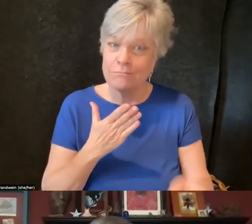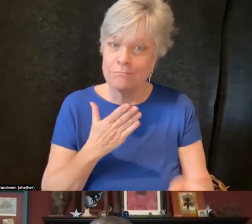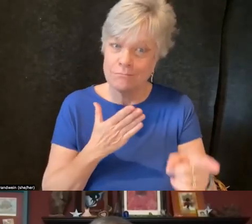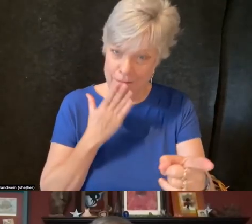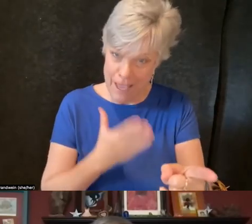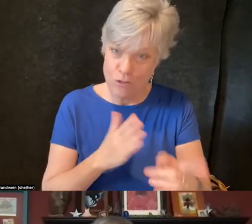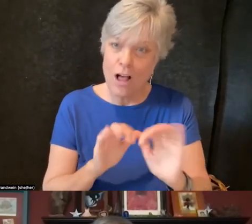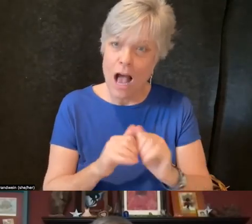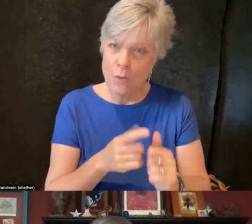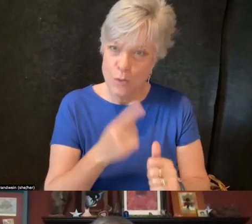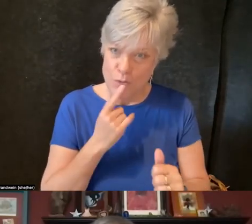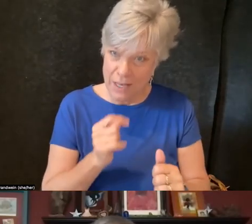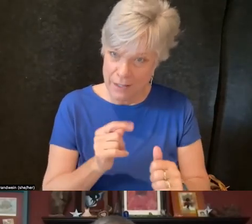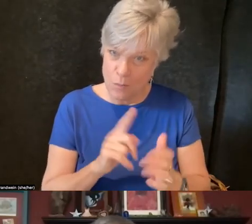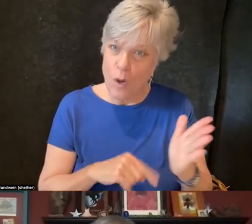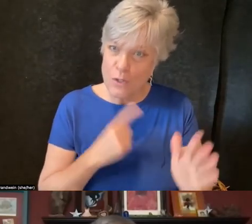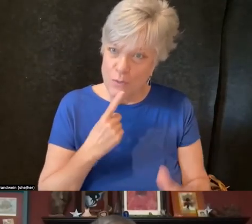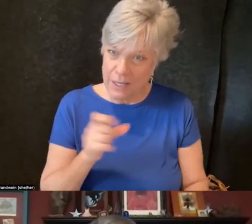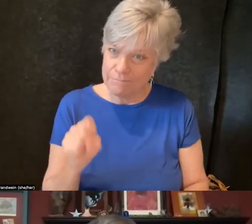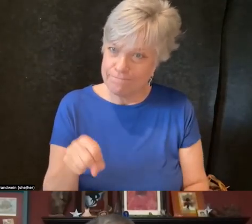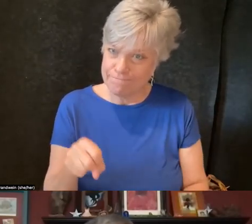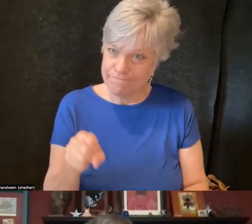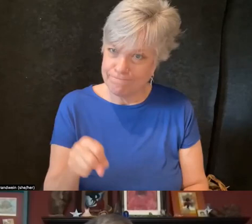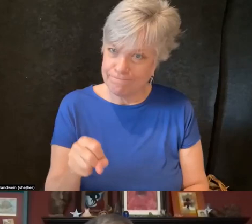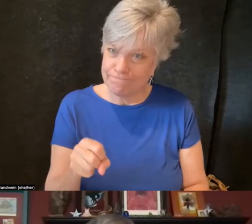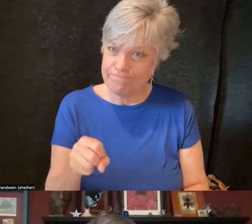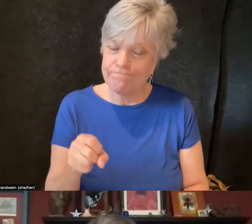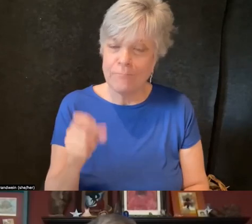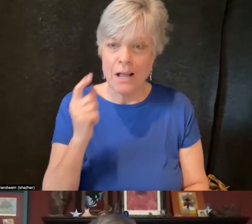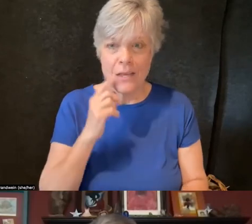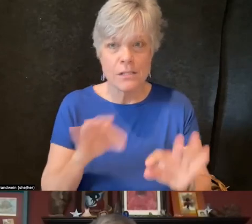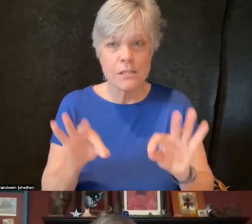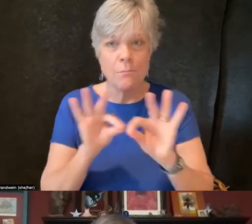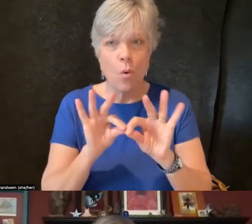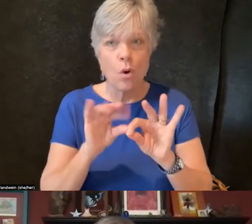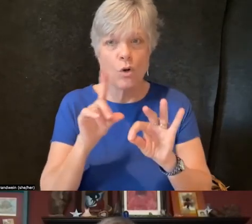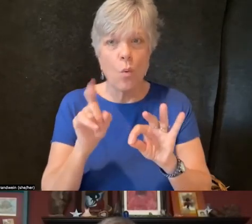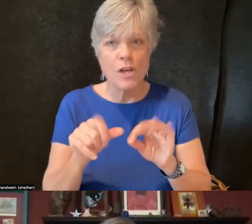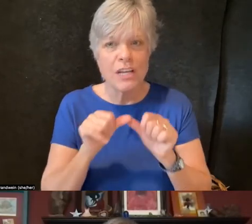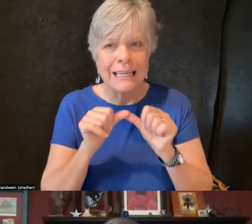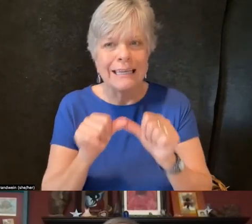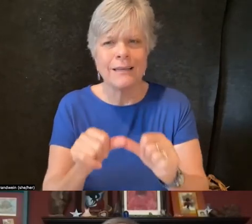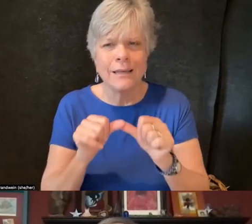And I think it's an important question to keep asking. And I think one of the ways